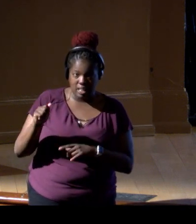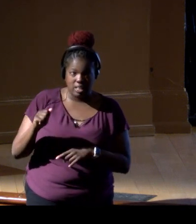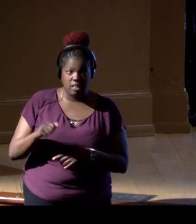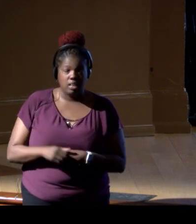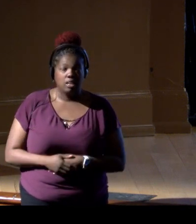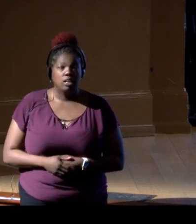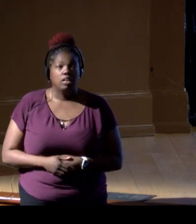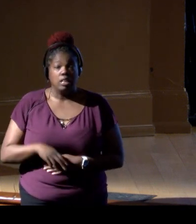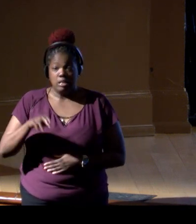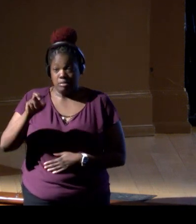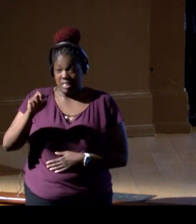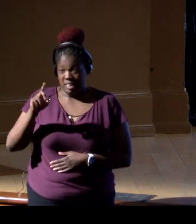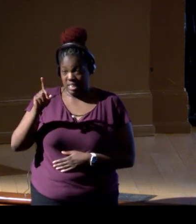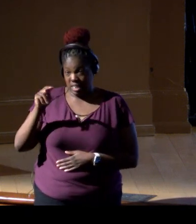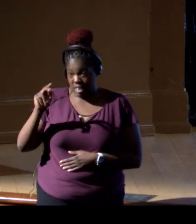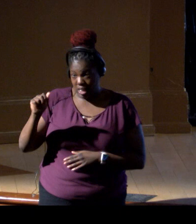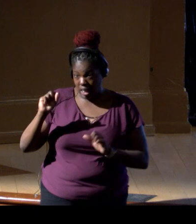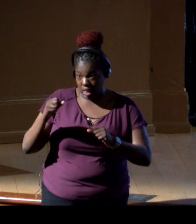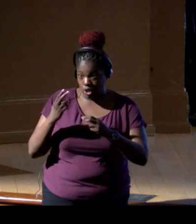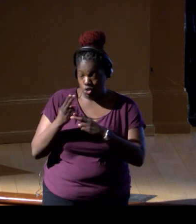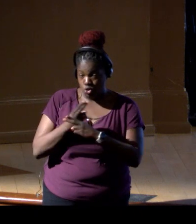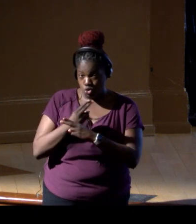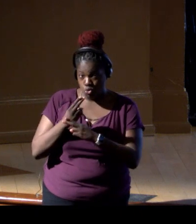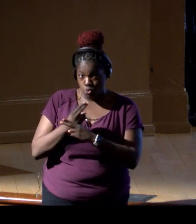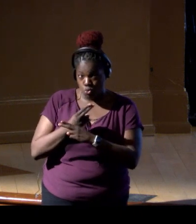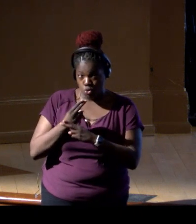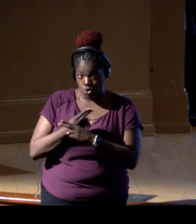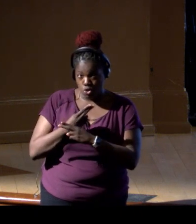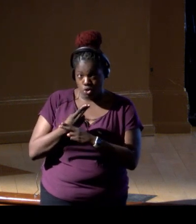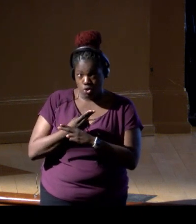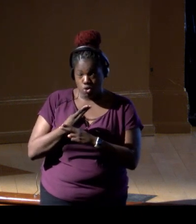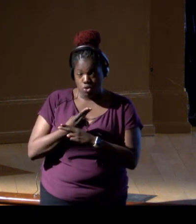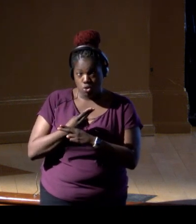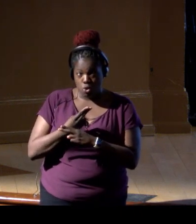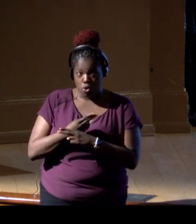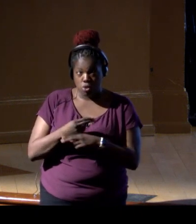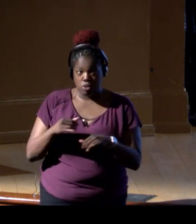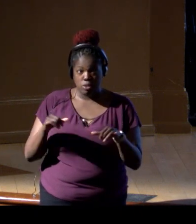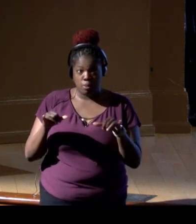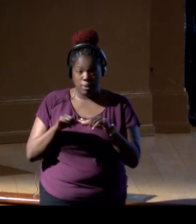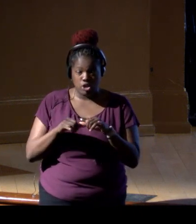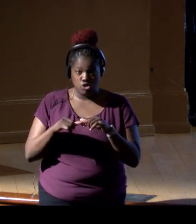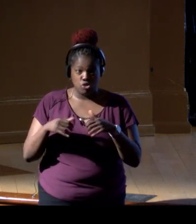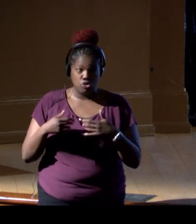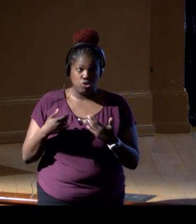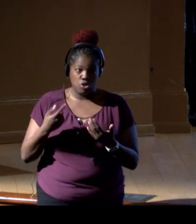eDNA indeed can be used as a useful index of the size of a population.